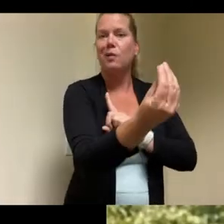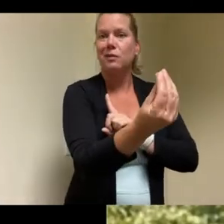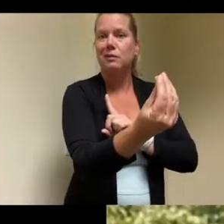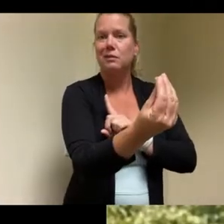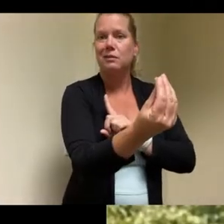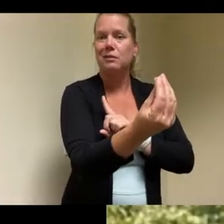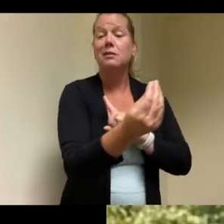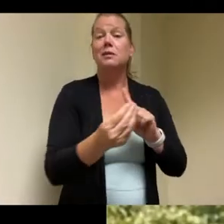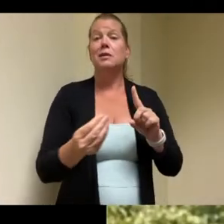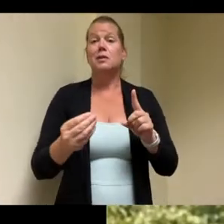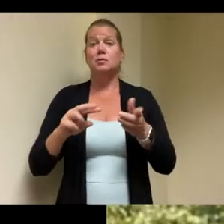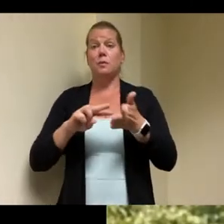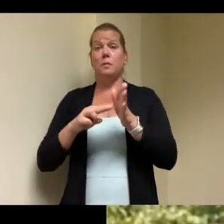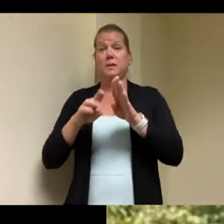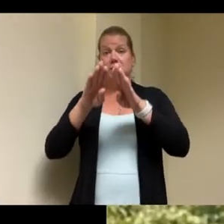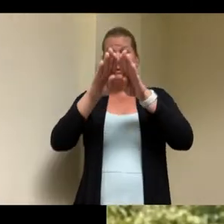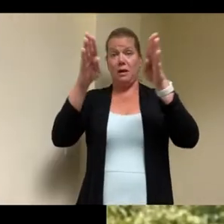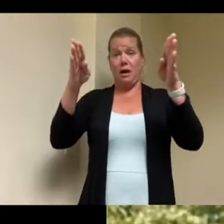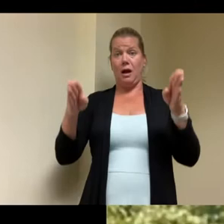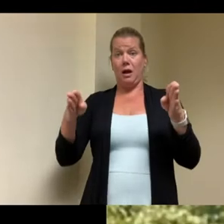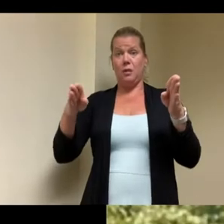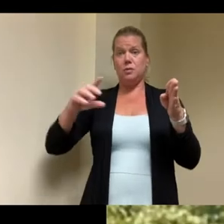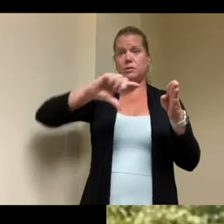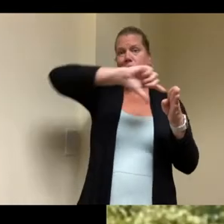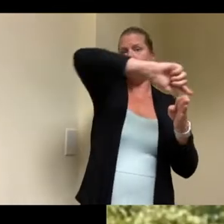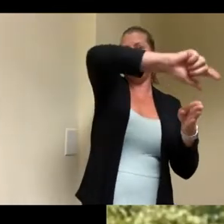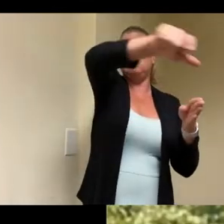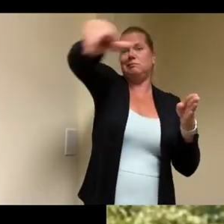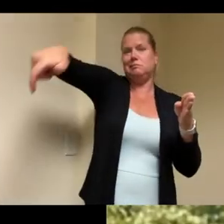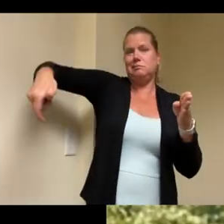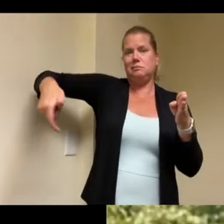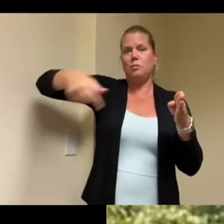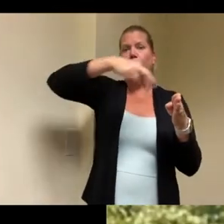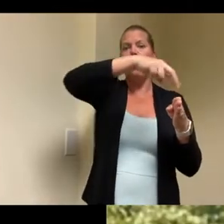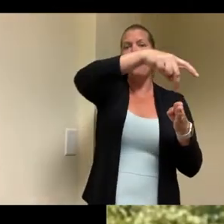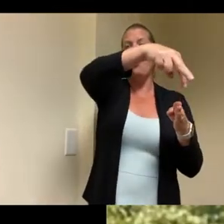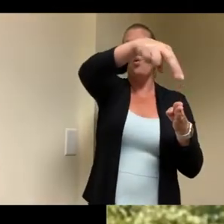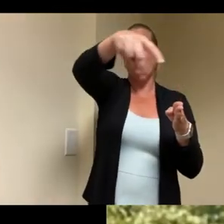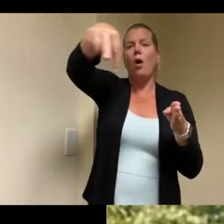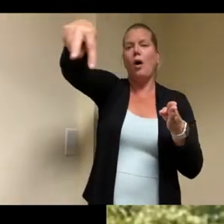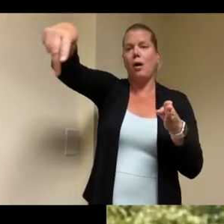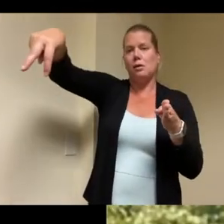basically a a large walkway area so each individual dwelling unit or